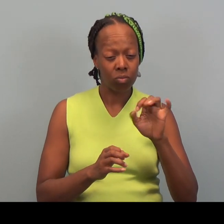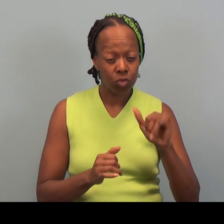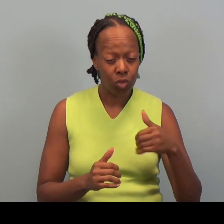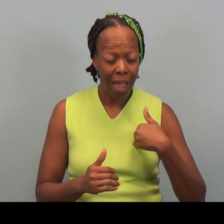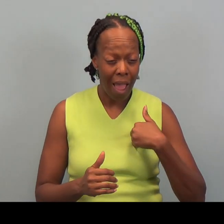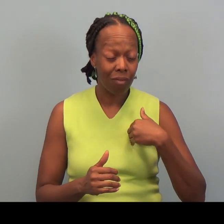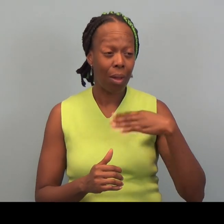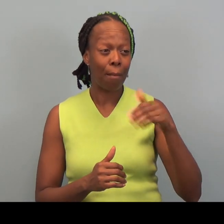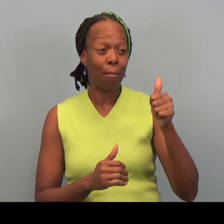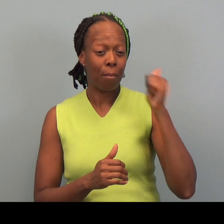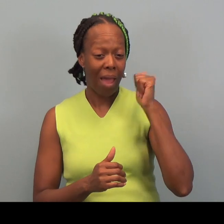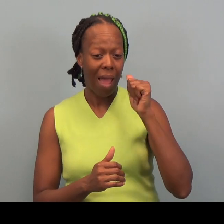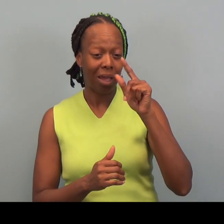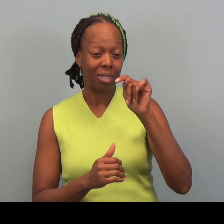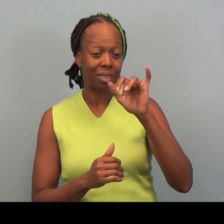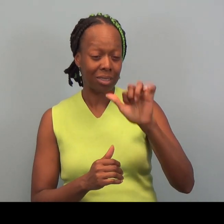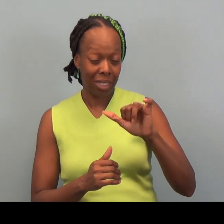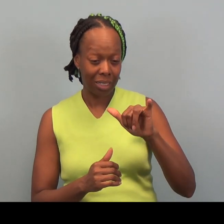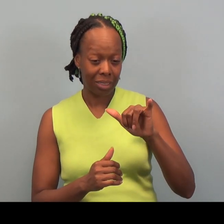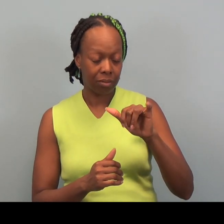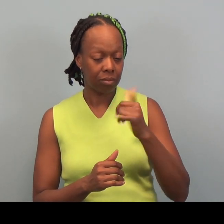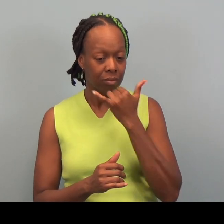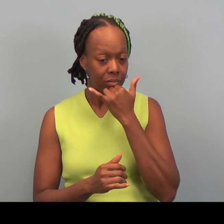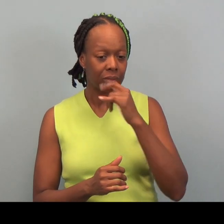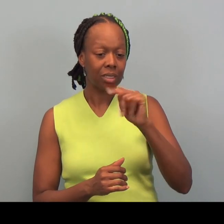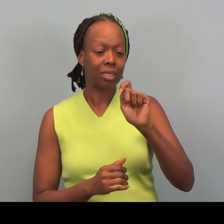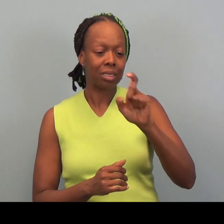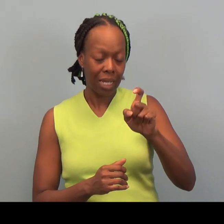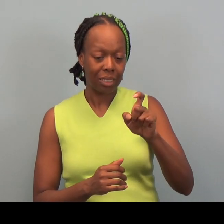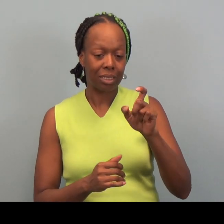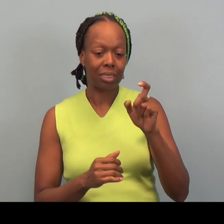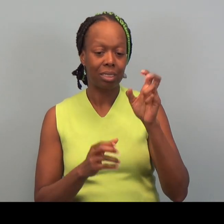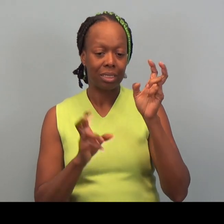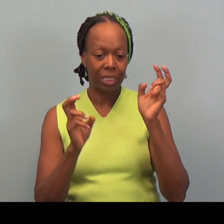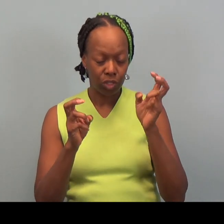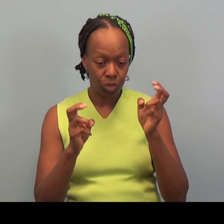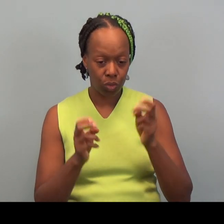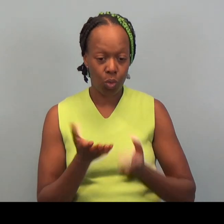or you've discovered that maybe there was a mistake on a return that you filed a year before